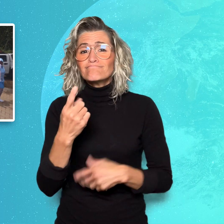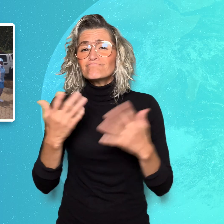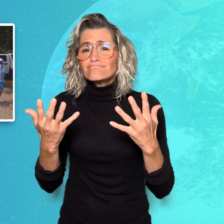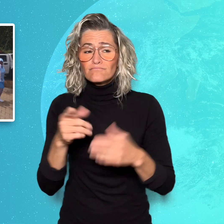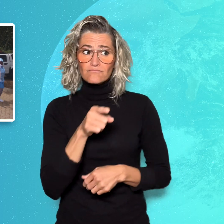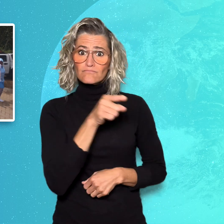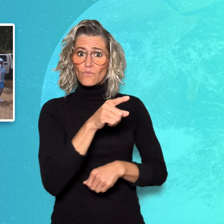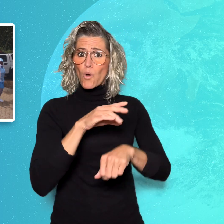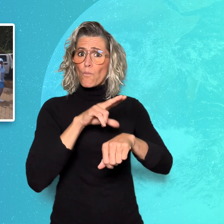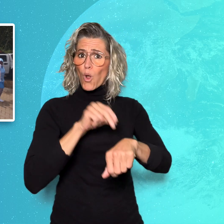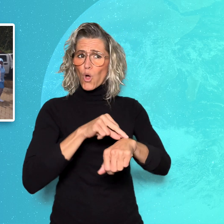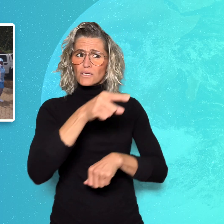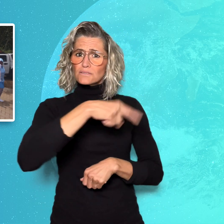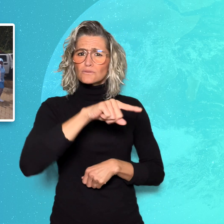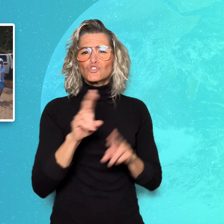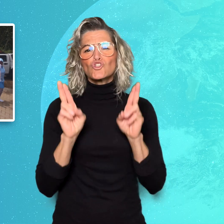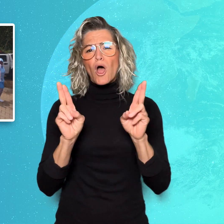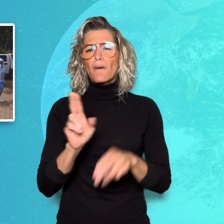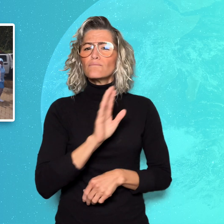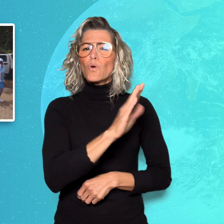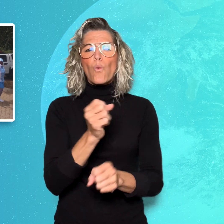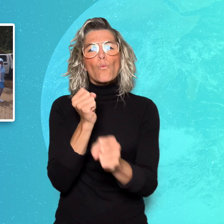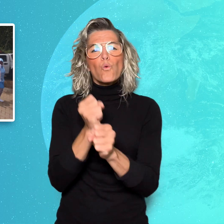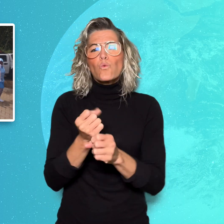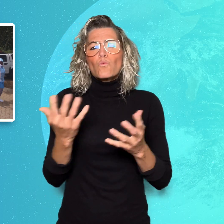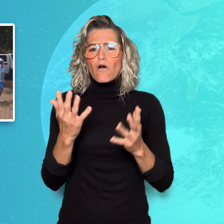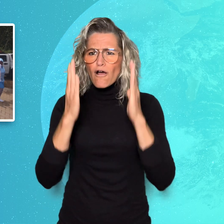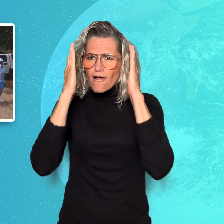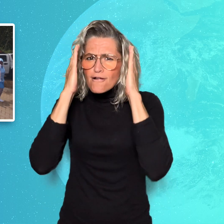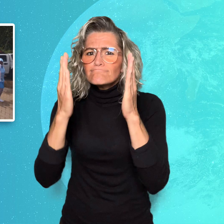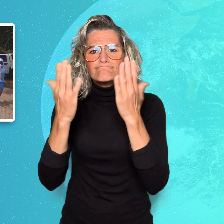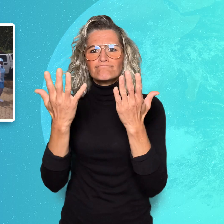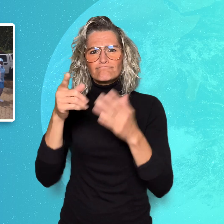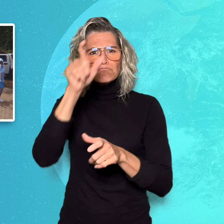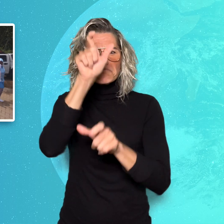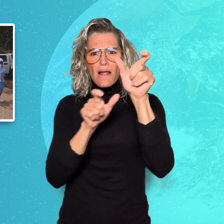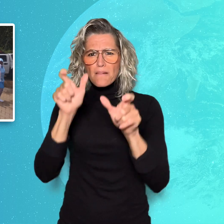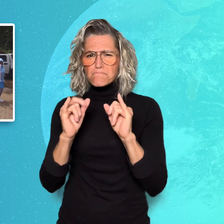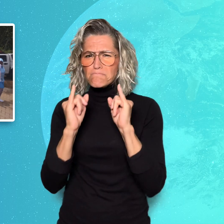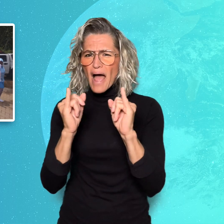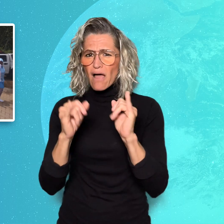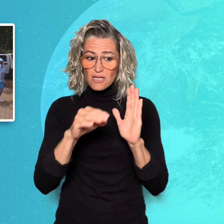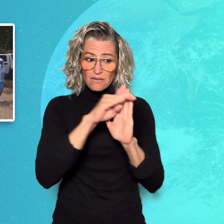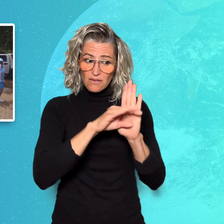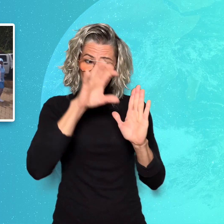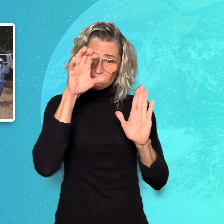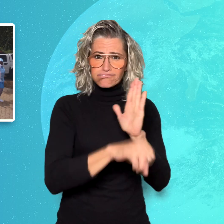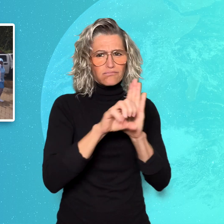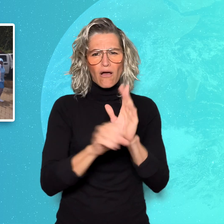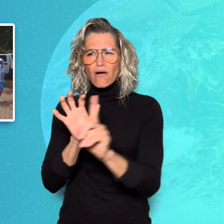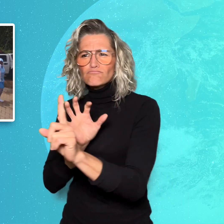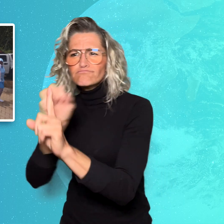while the police usually focus on catching bad people, they